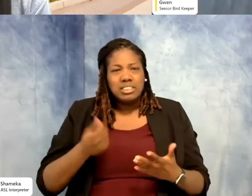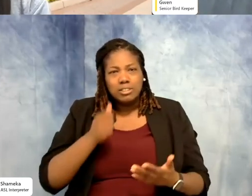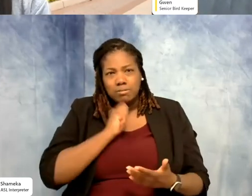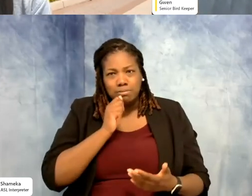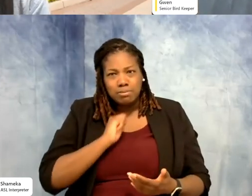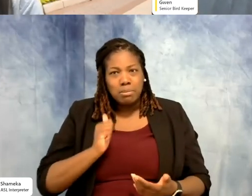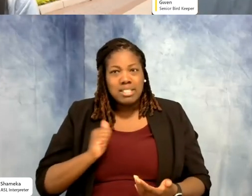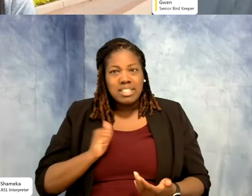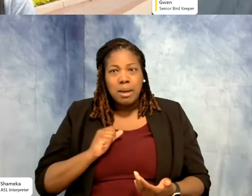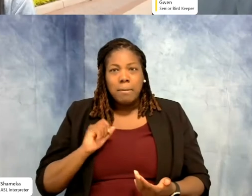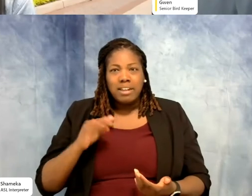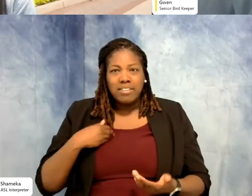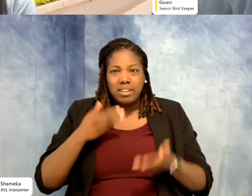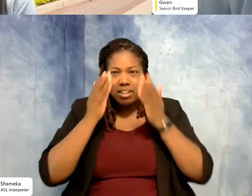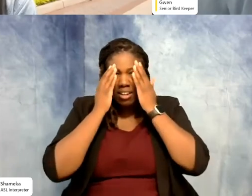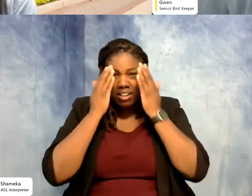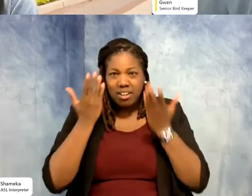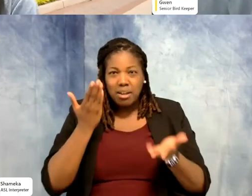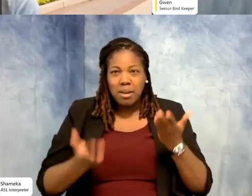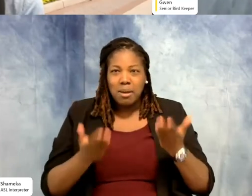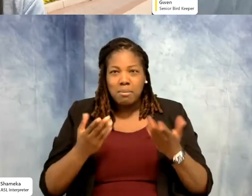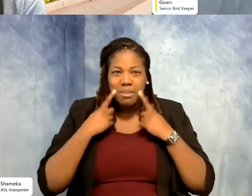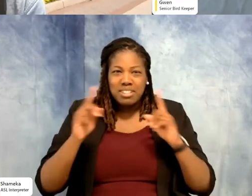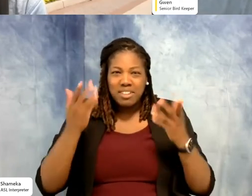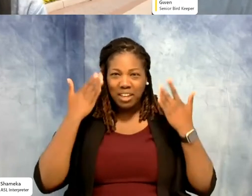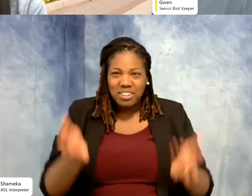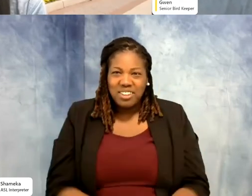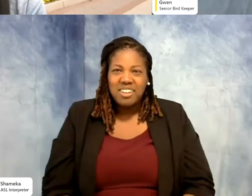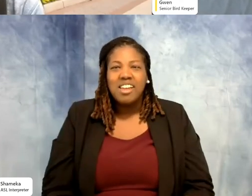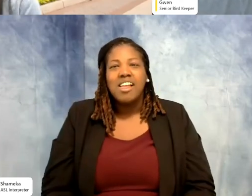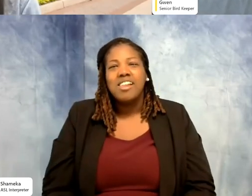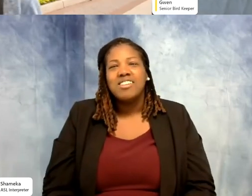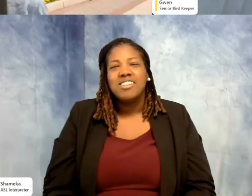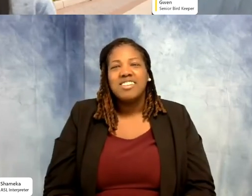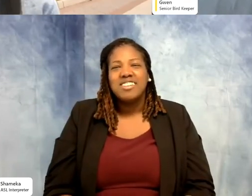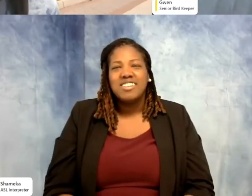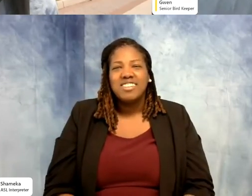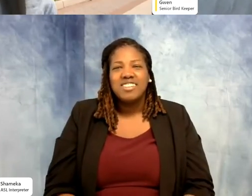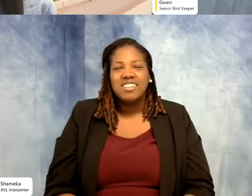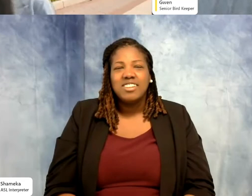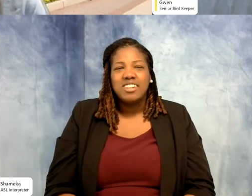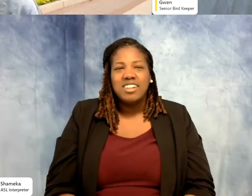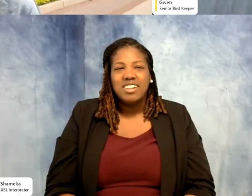if they cover my eyes that may work. >>Shellie: Yeah, maybe! They get a treat at the end of the exam